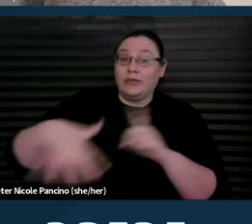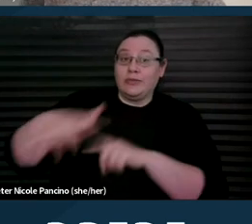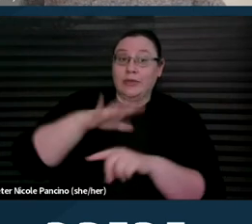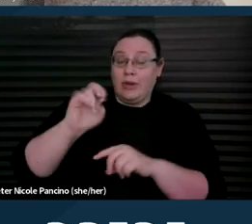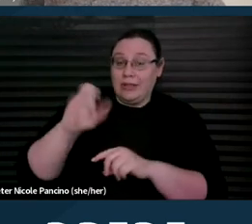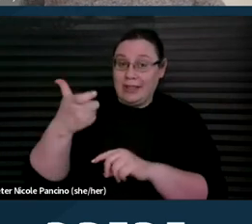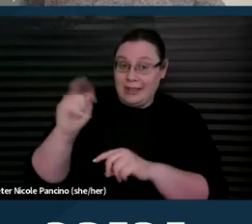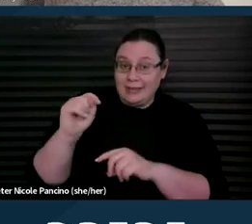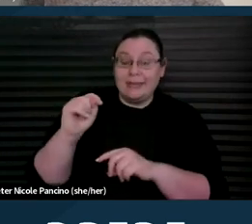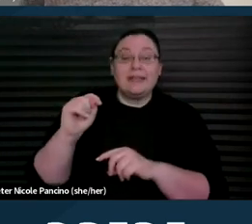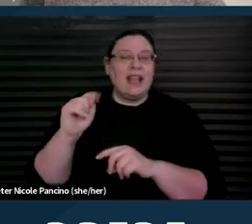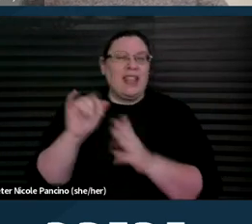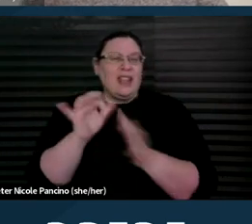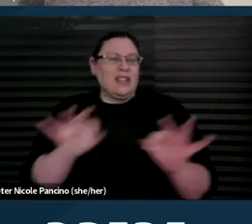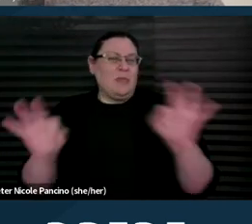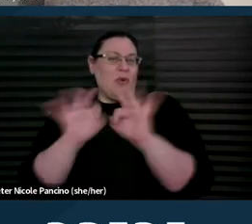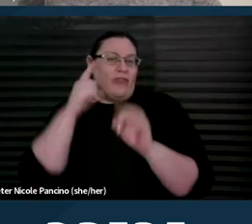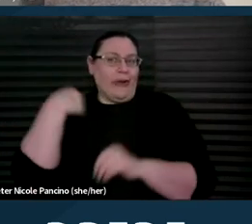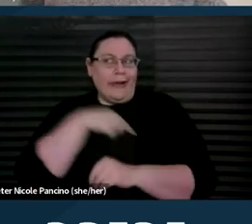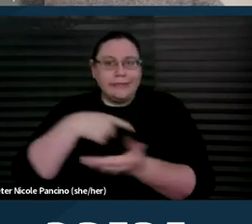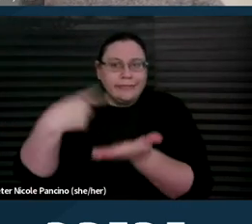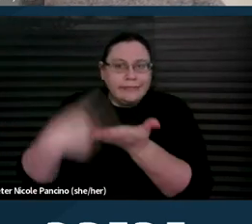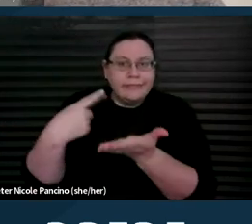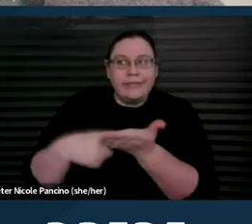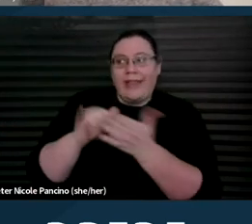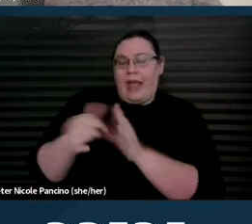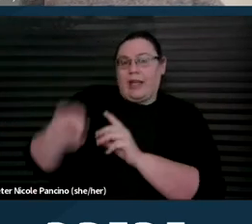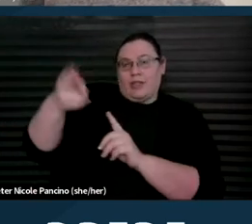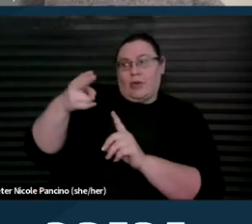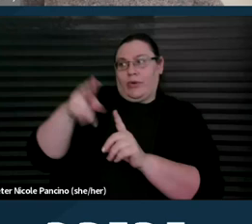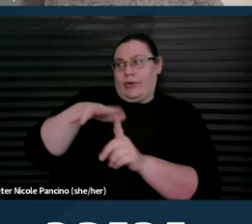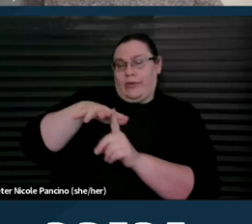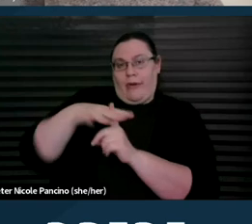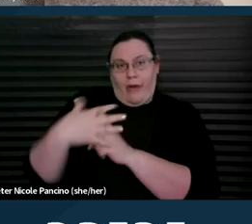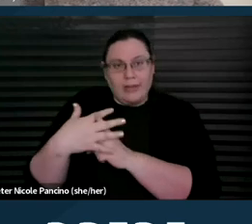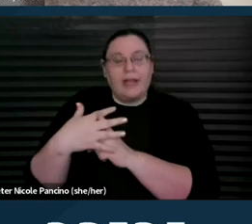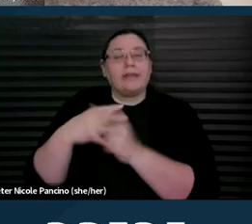And it's important for us to discuss this historical context in terms of the access